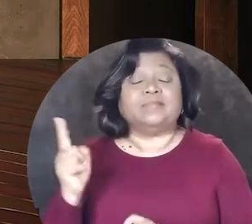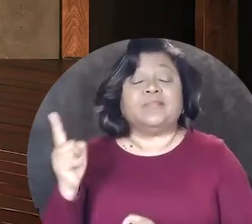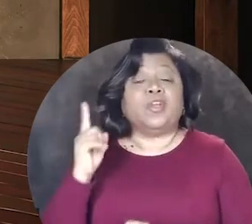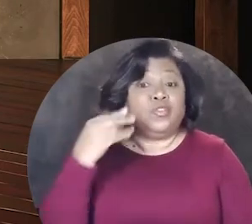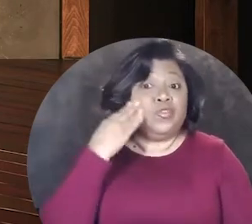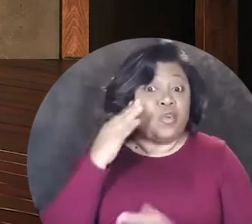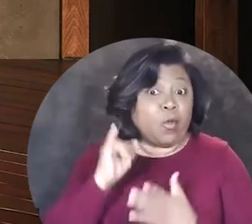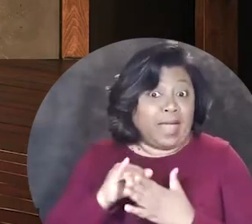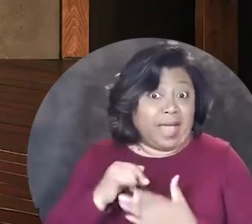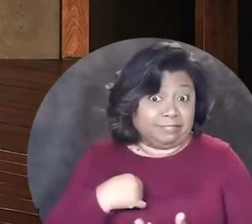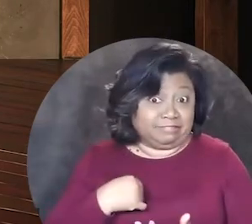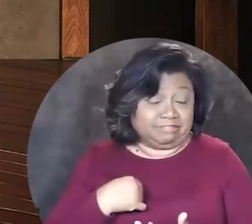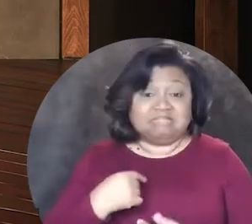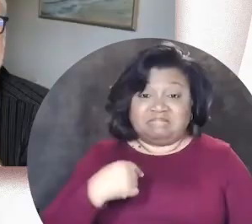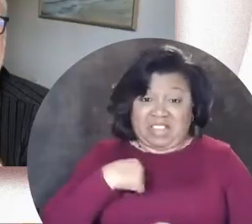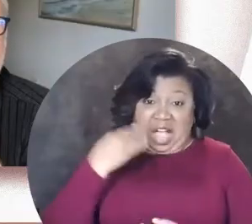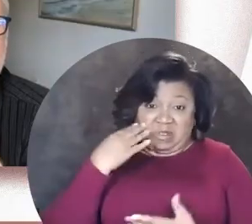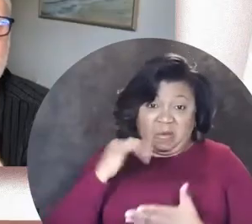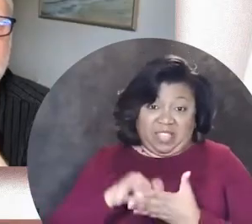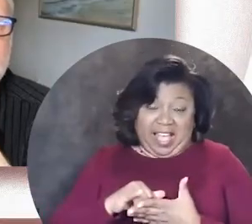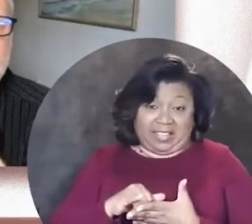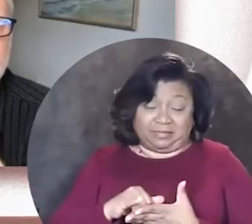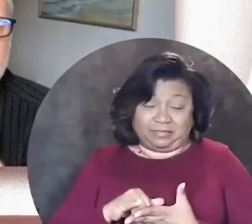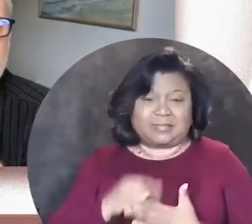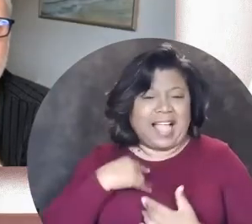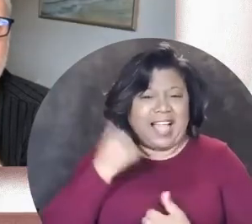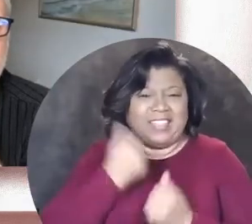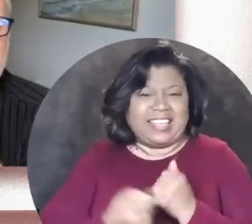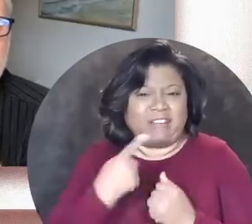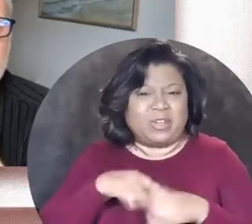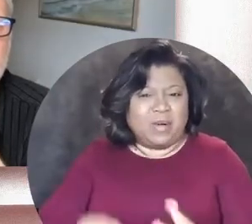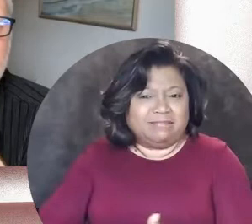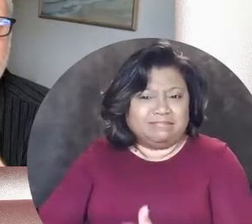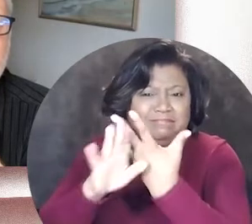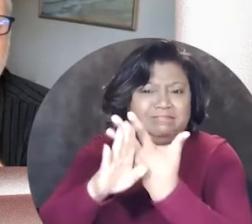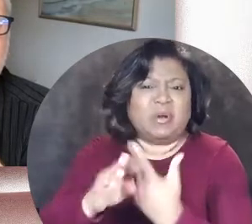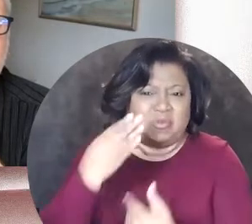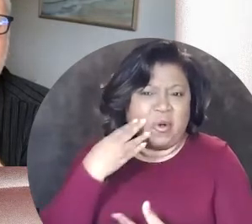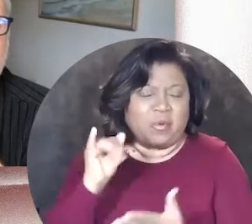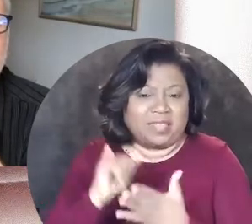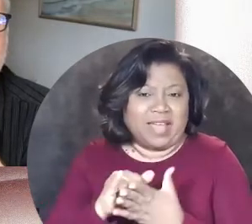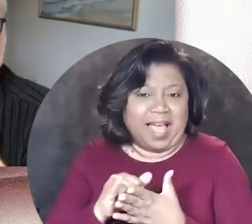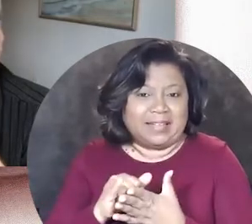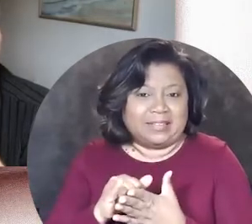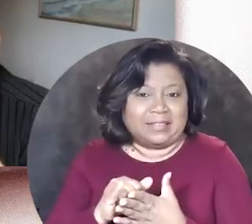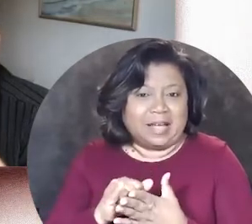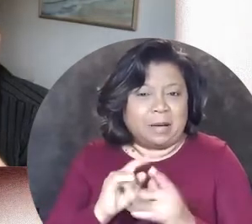so, here's the thing: you know that, I know that, I think everybody on this call knows that [sounds of agreement]